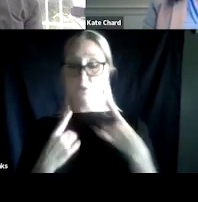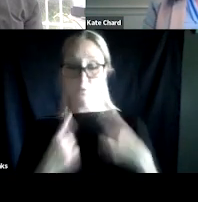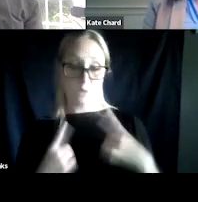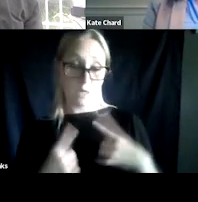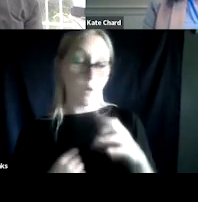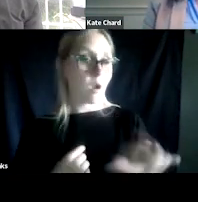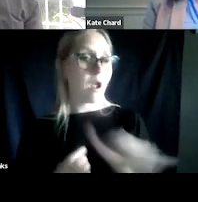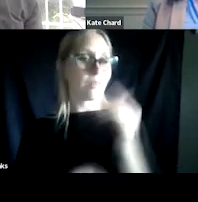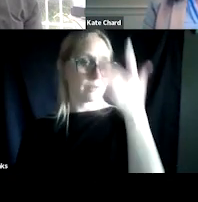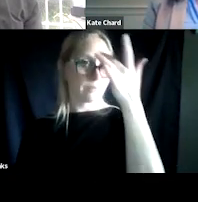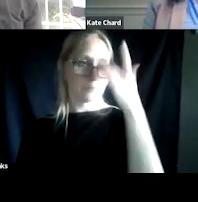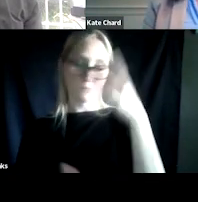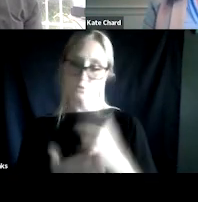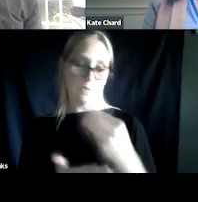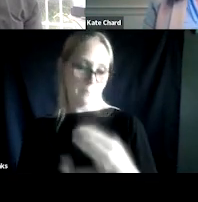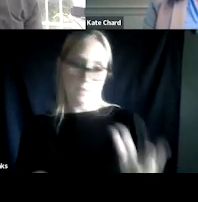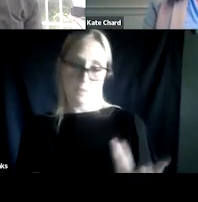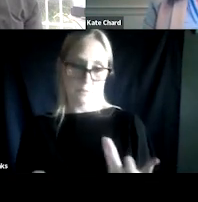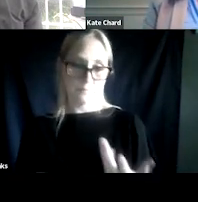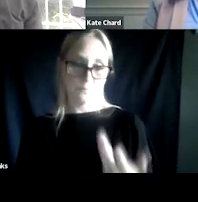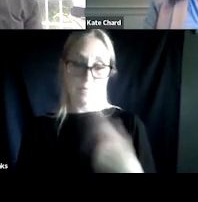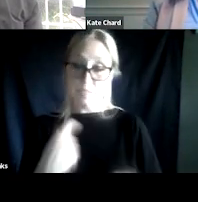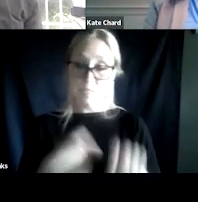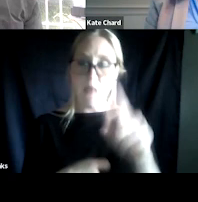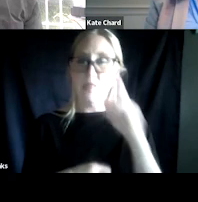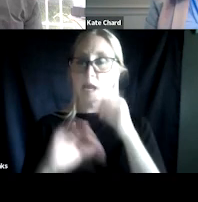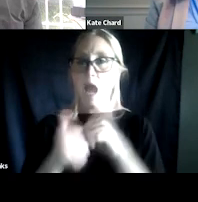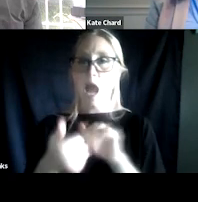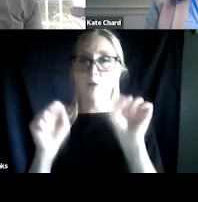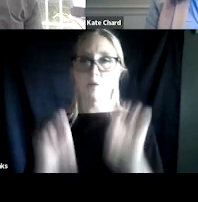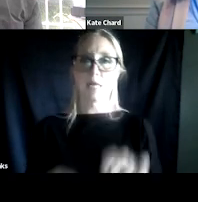But instead think about how can I set them up for success with both of these,